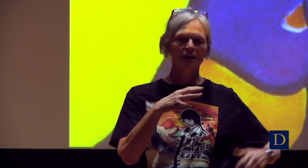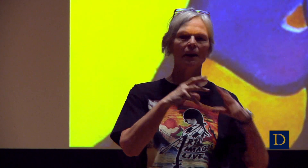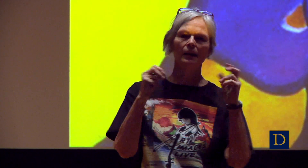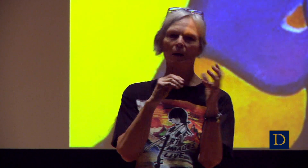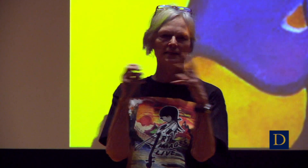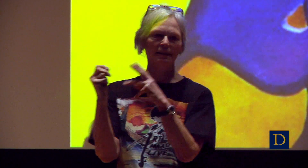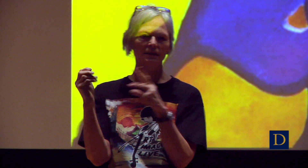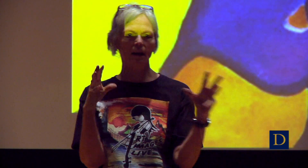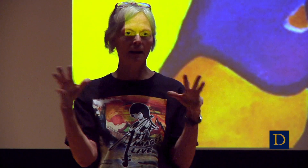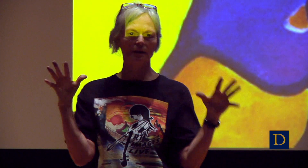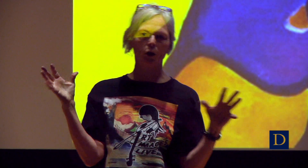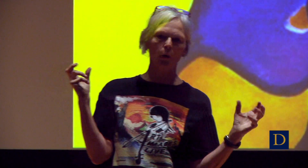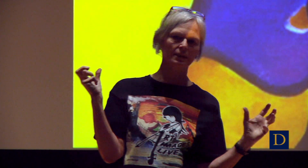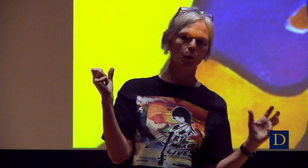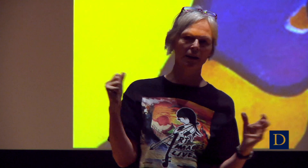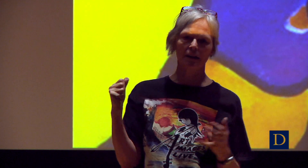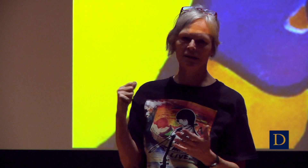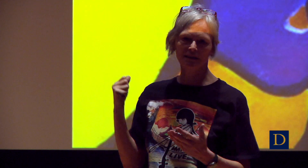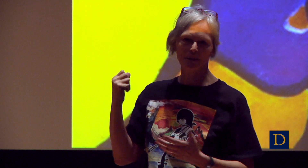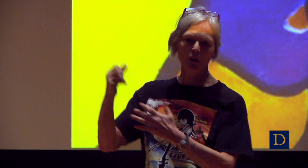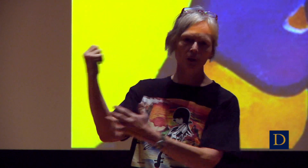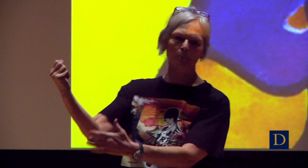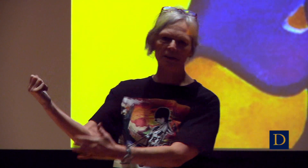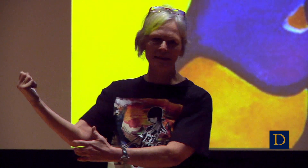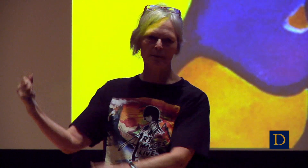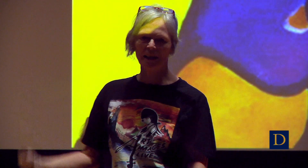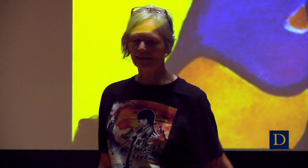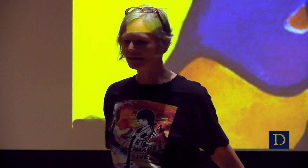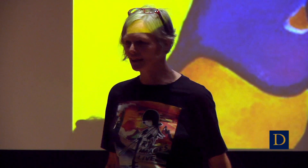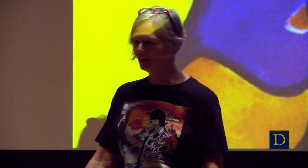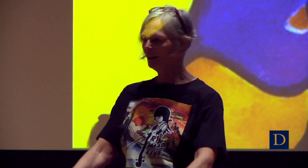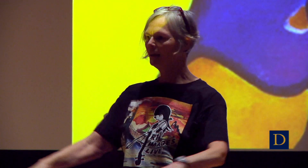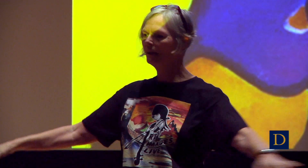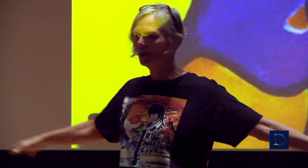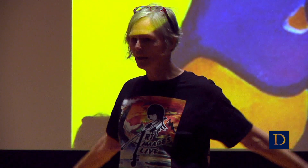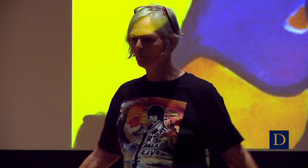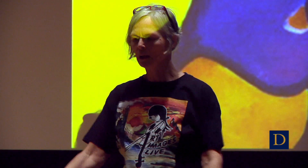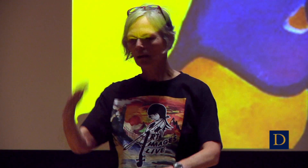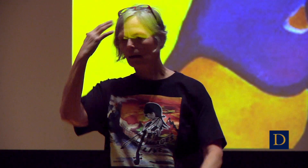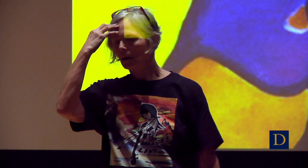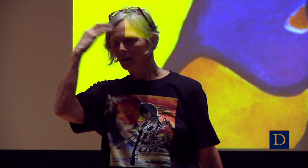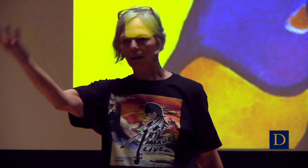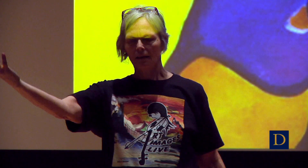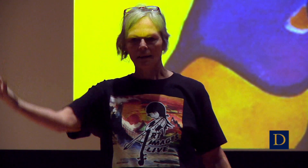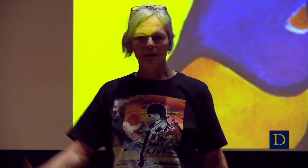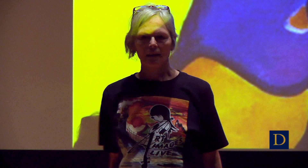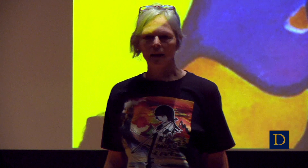Here I am, my son’s dying, I don’t know what’s going on. She said, “will you come participate in this thing?” And here I am.